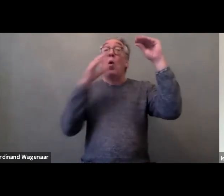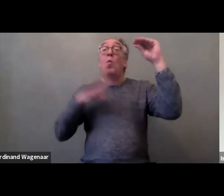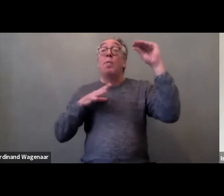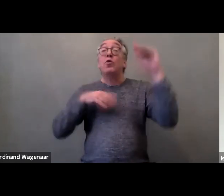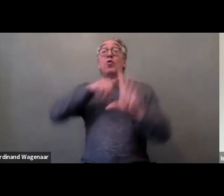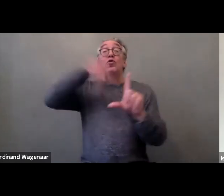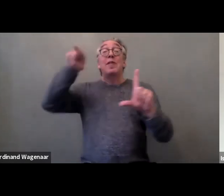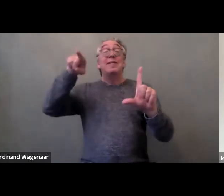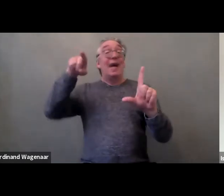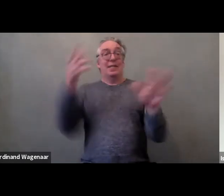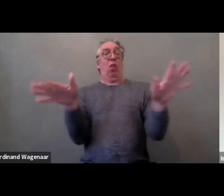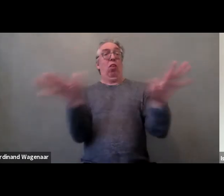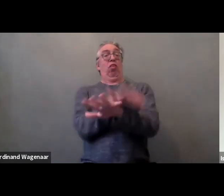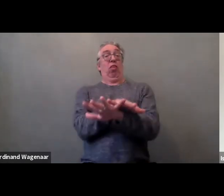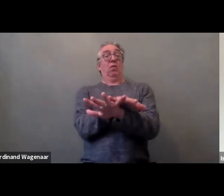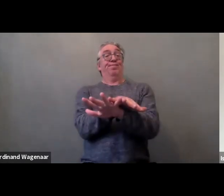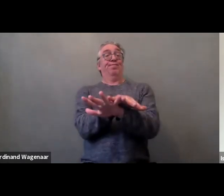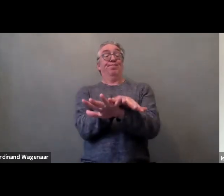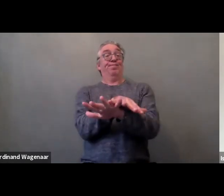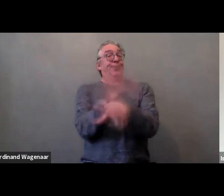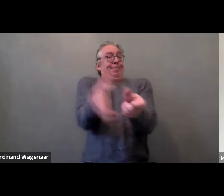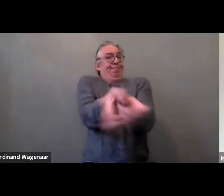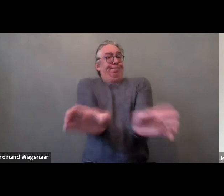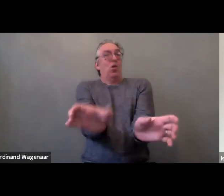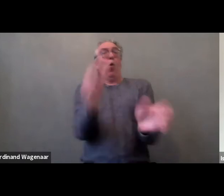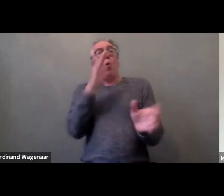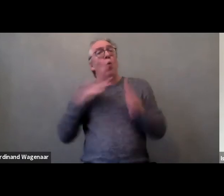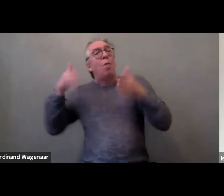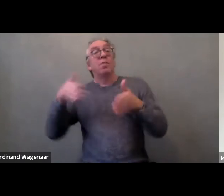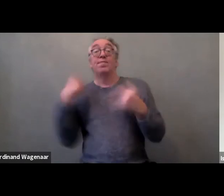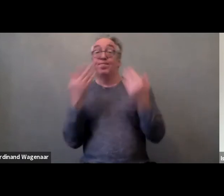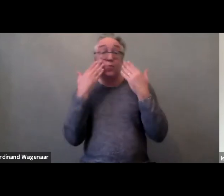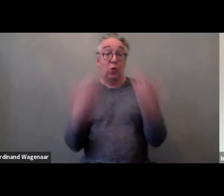The information received by the competent organization show